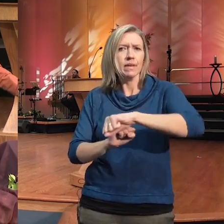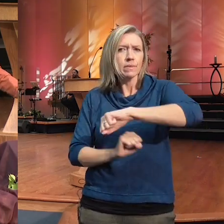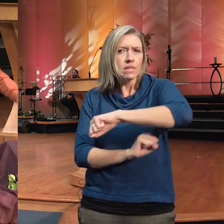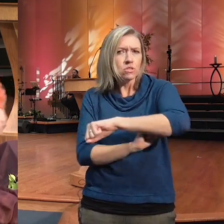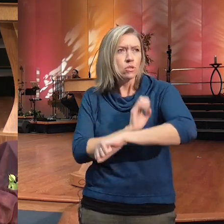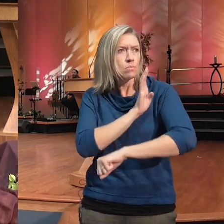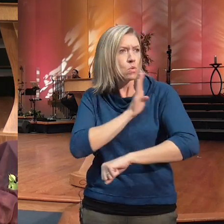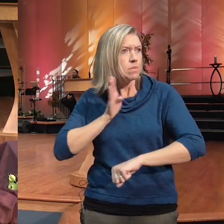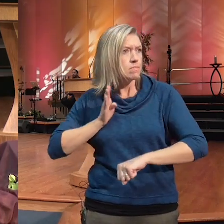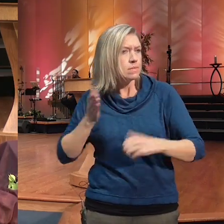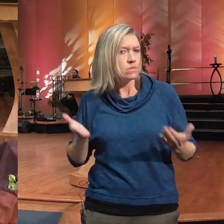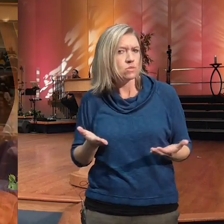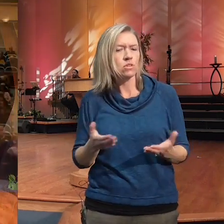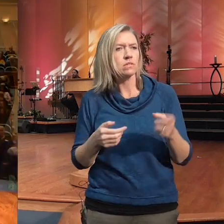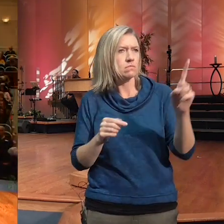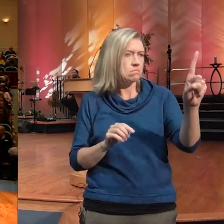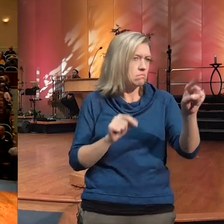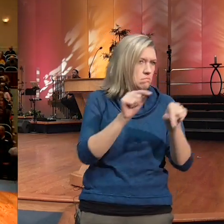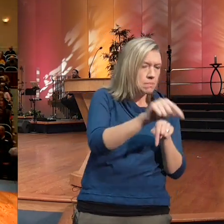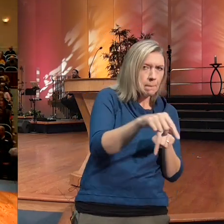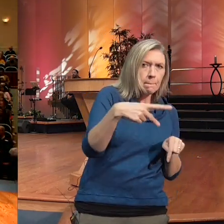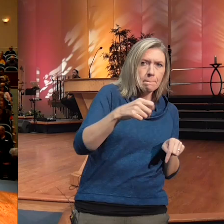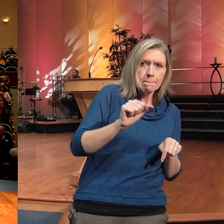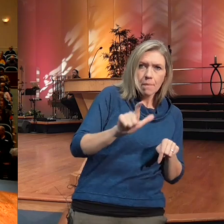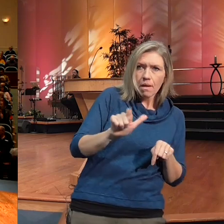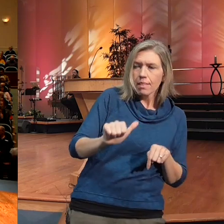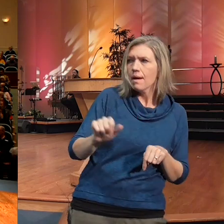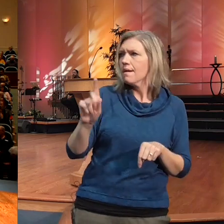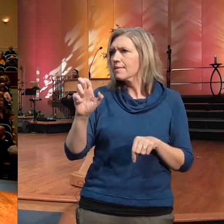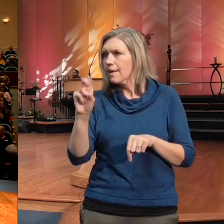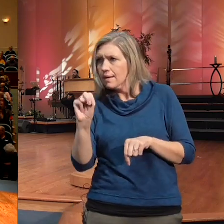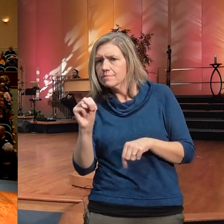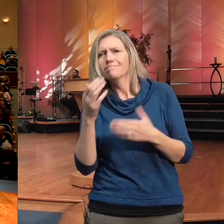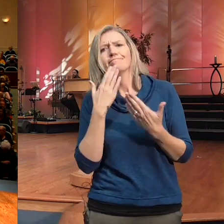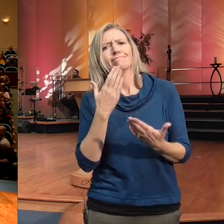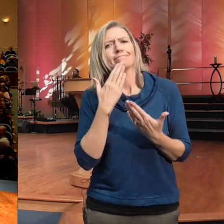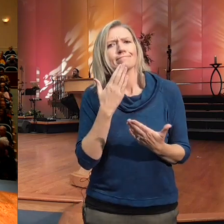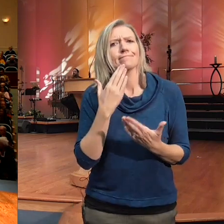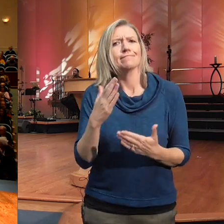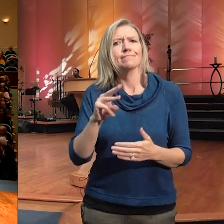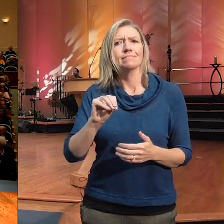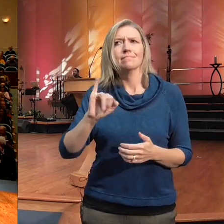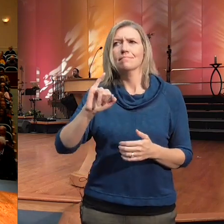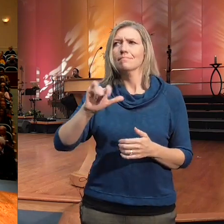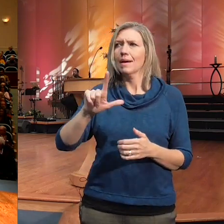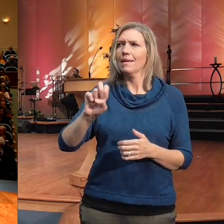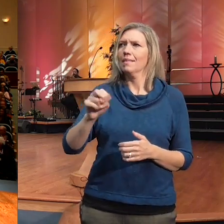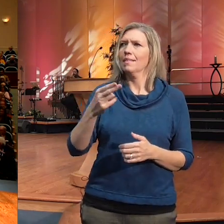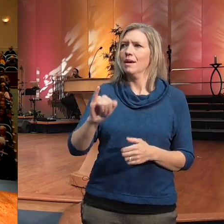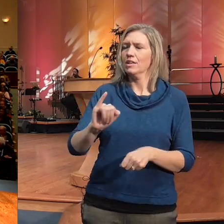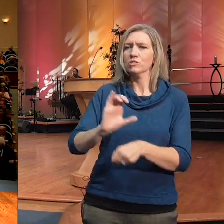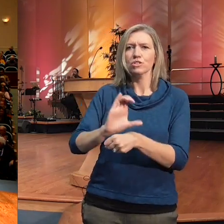Paula right there there's Ken thank you so much to our Mile High Church Foundation we're so blessed